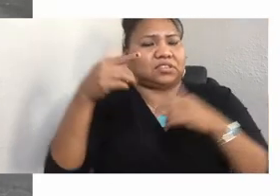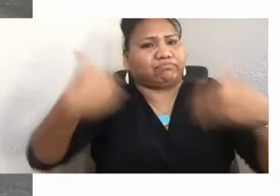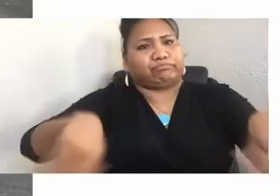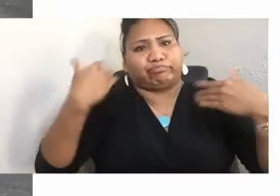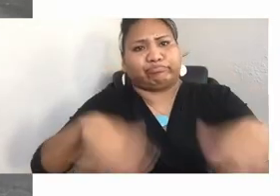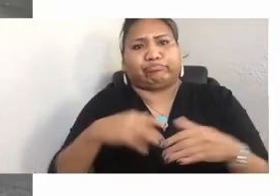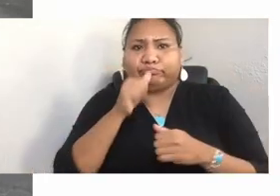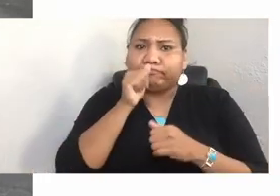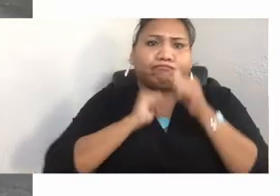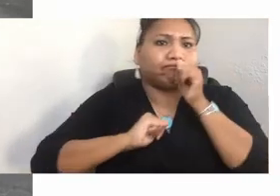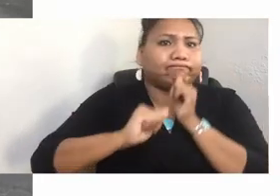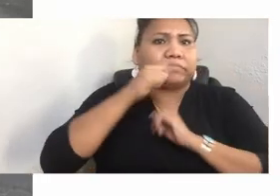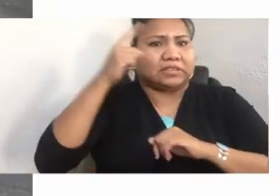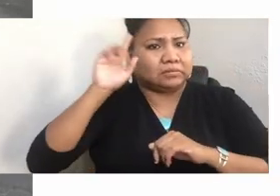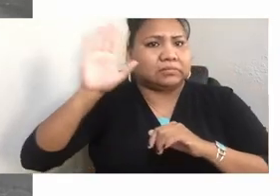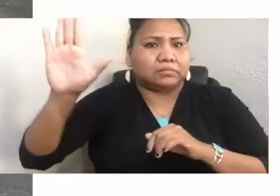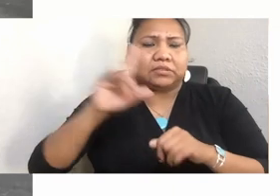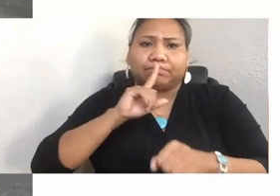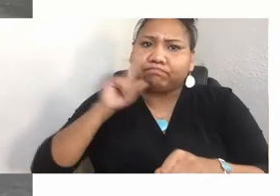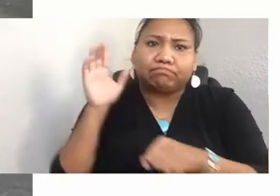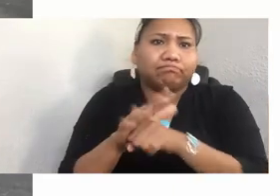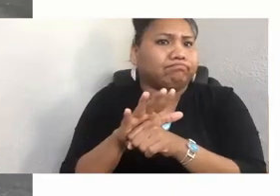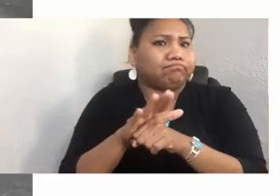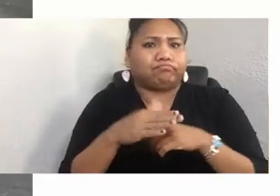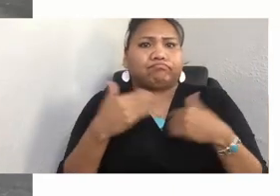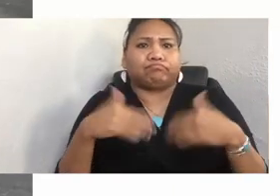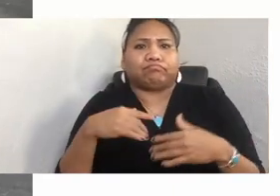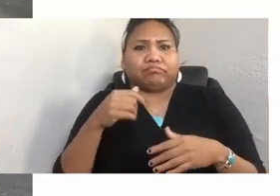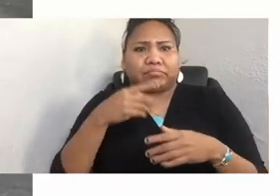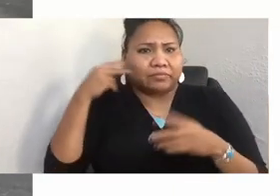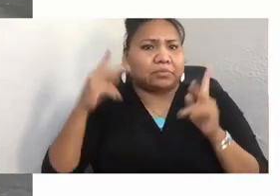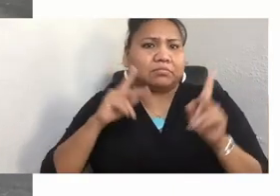12 hours after a flag burning at FBI headquarters in November